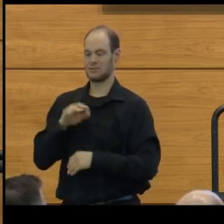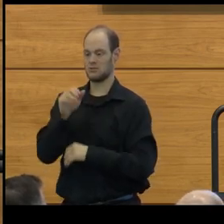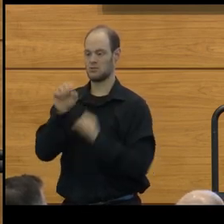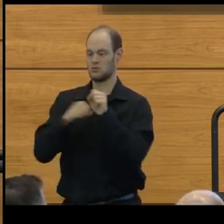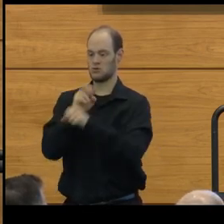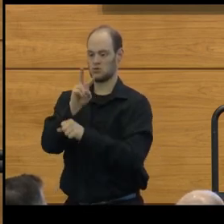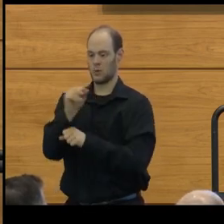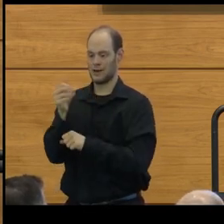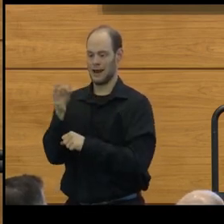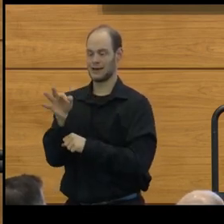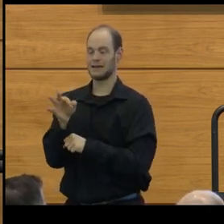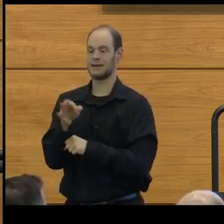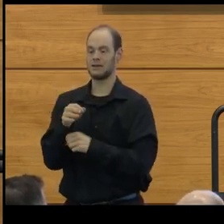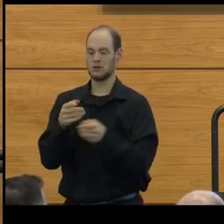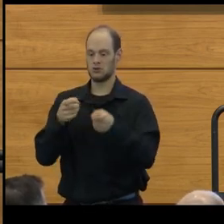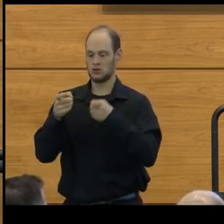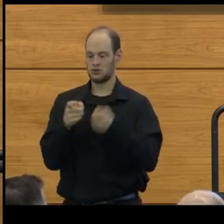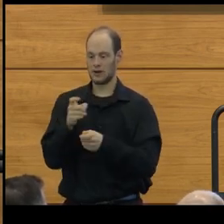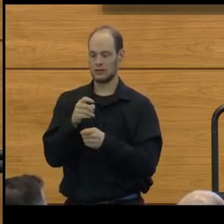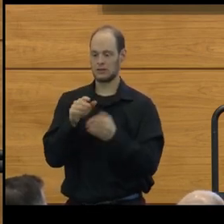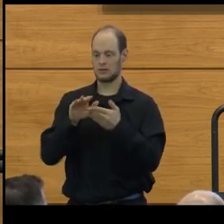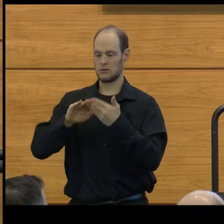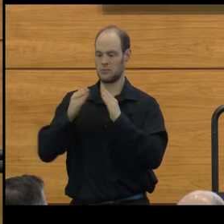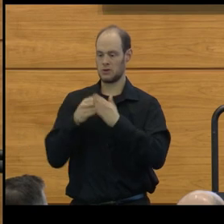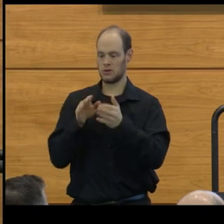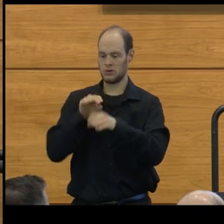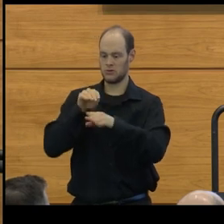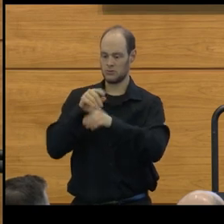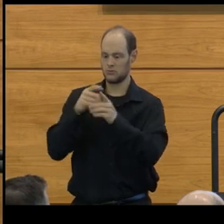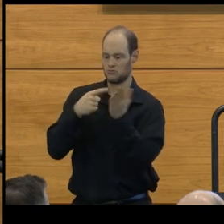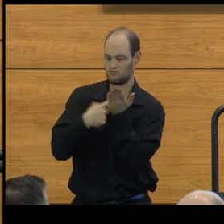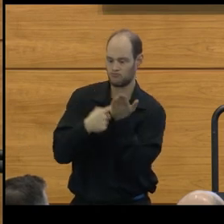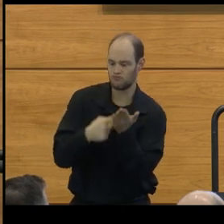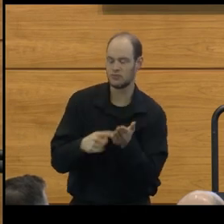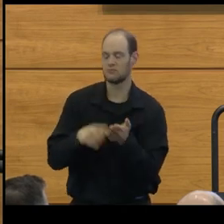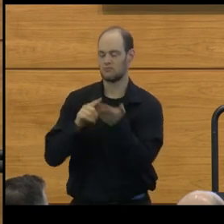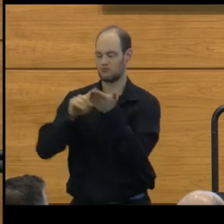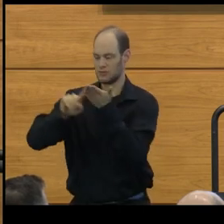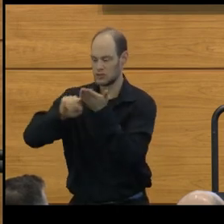and directs the community research on identity and technology lab.